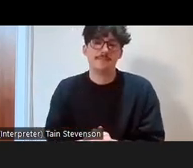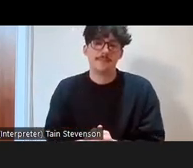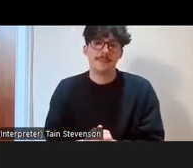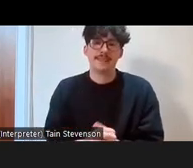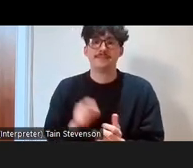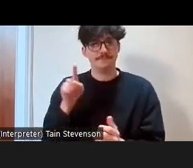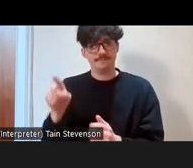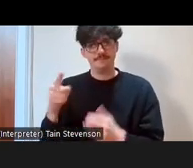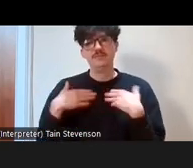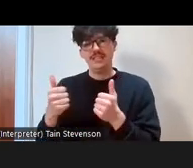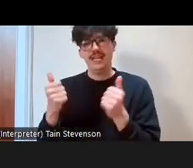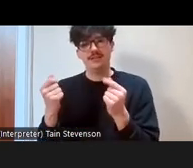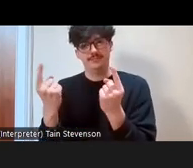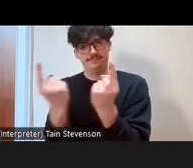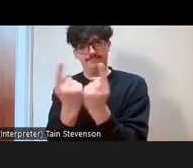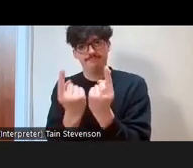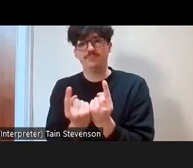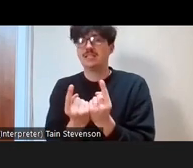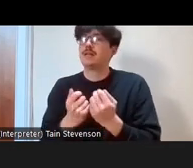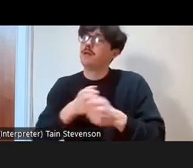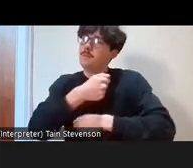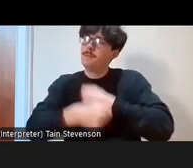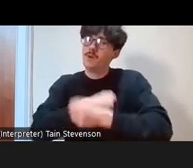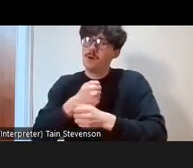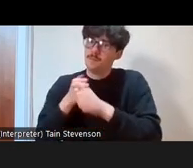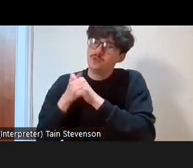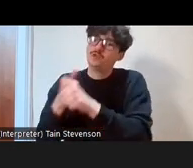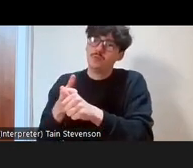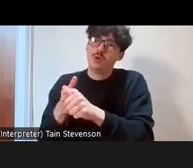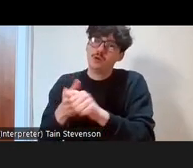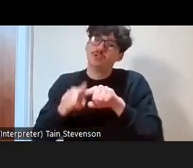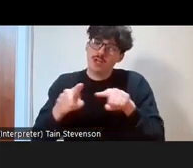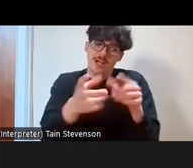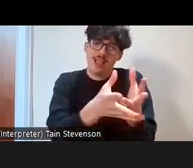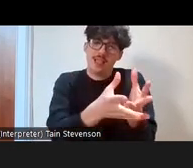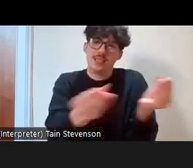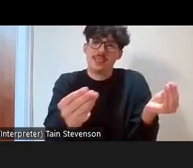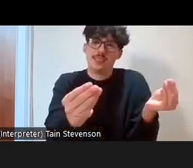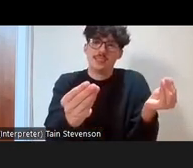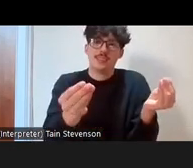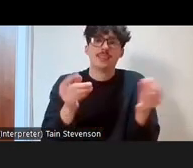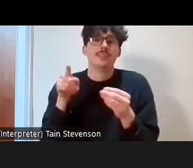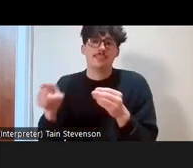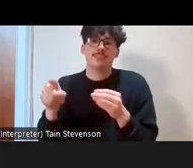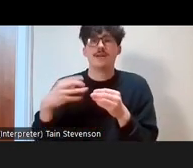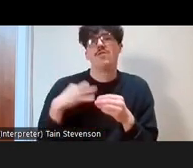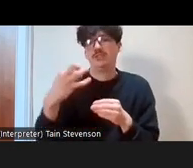issues that they’re experiencing, particularly from the Covid-19 periods and the cost-of-living